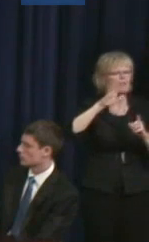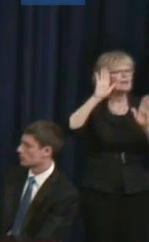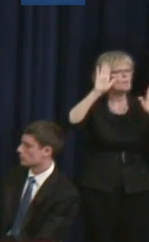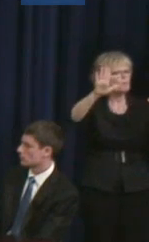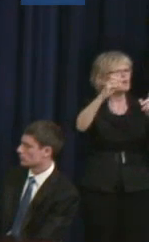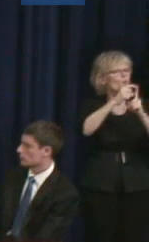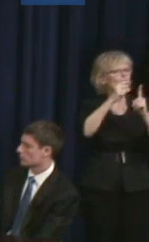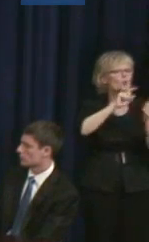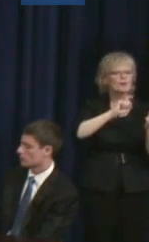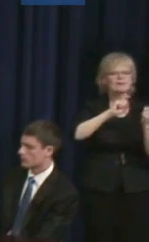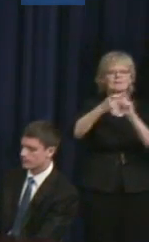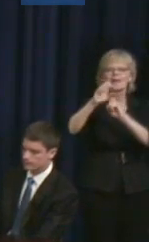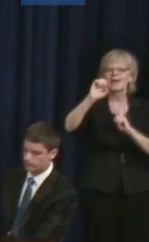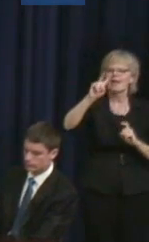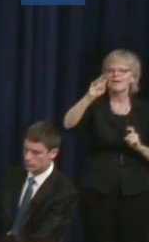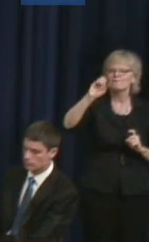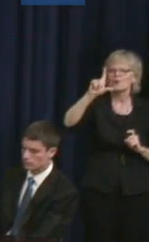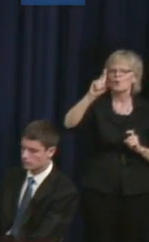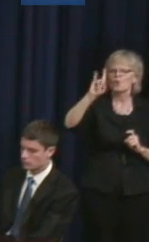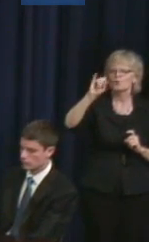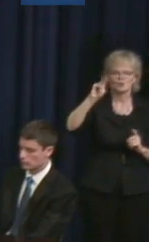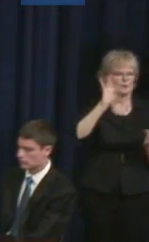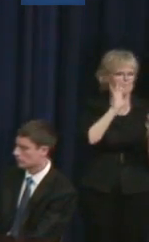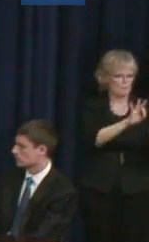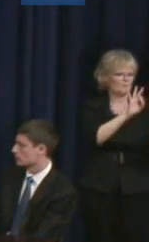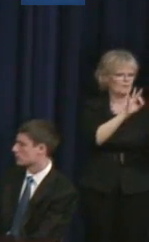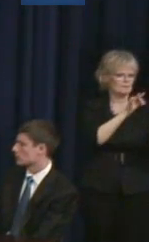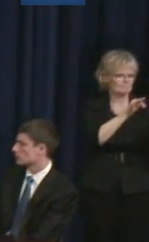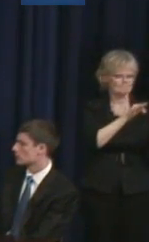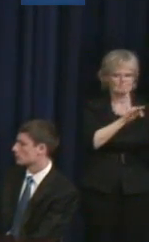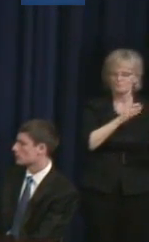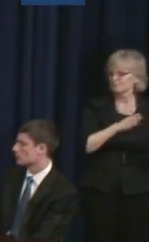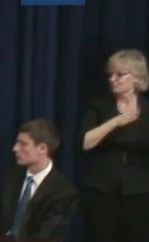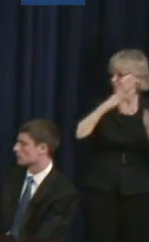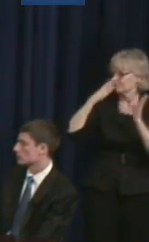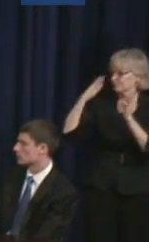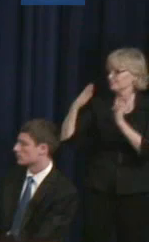Judith Heumann: Sandy. Sandy Ho: One of the obstacles that I came across